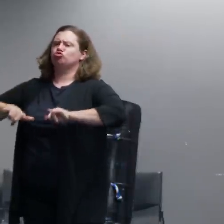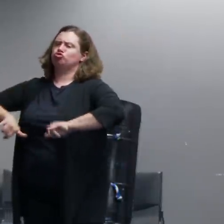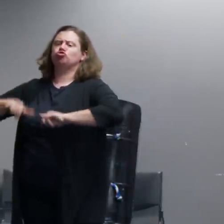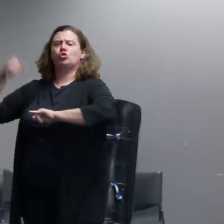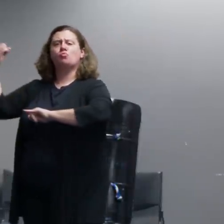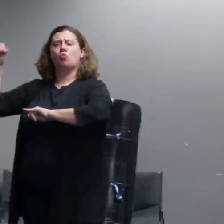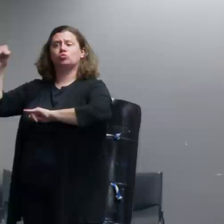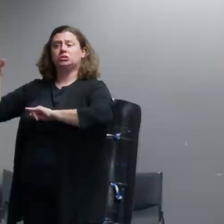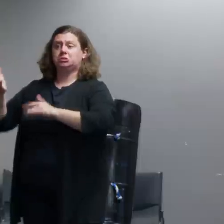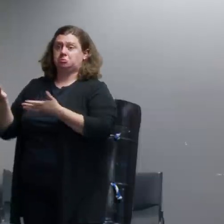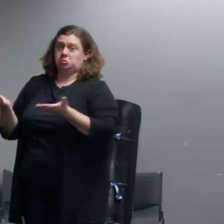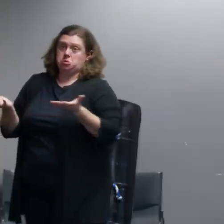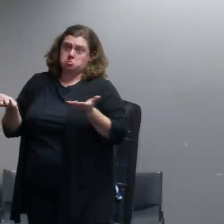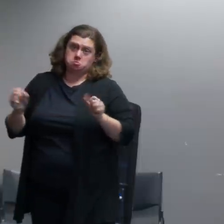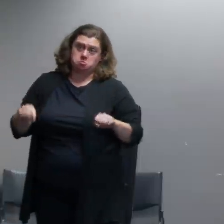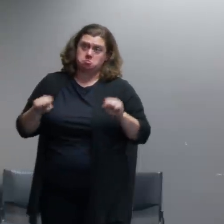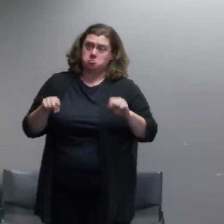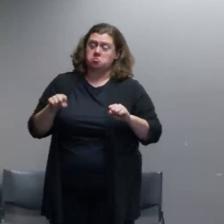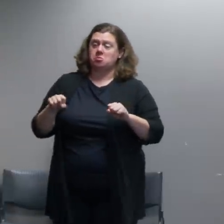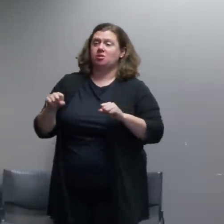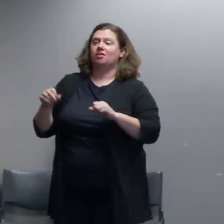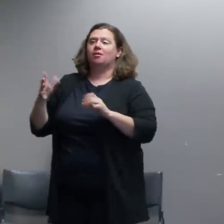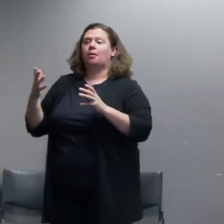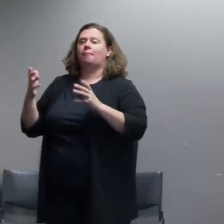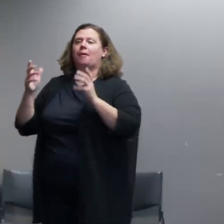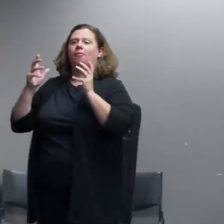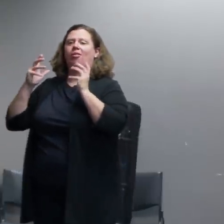may have switched roles that's really not up to us that's up to the